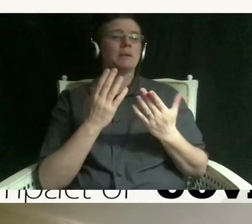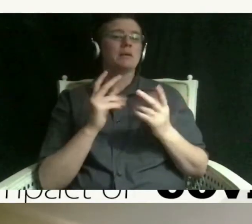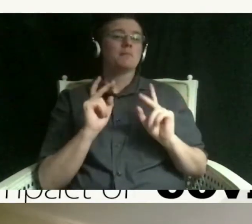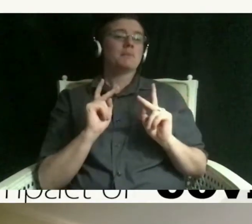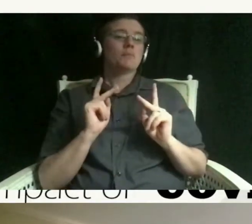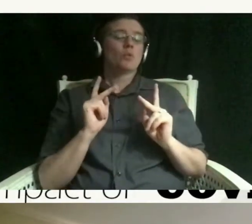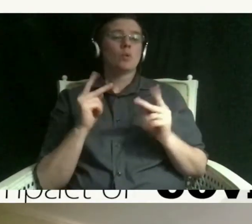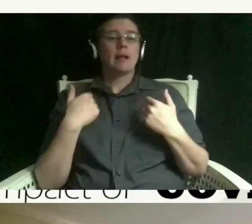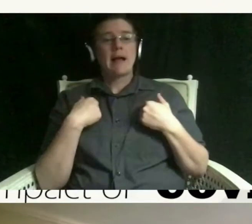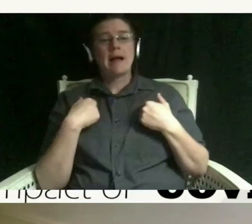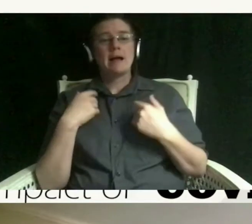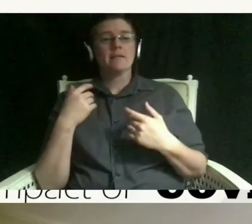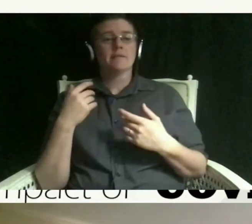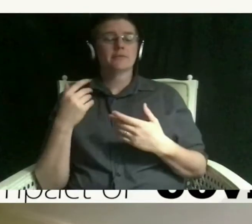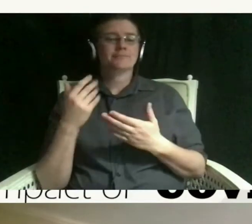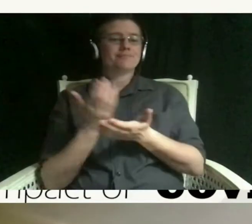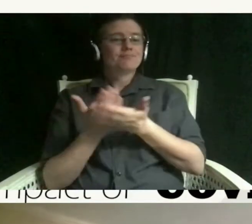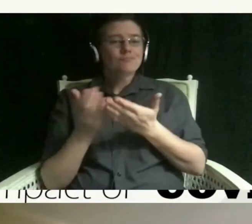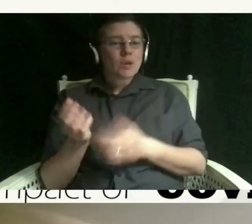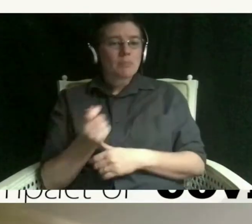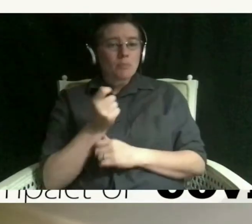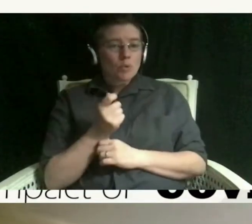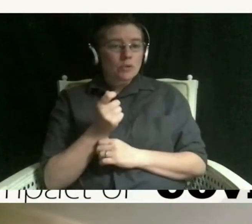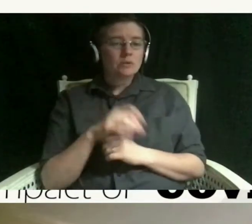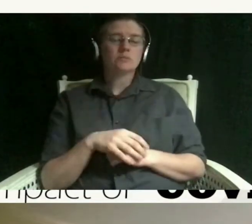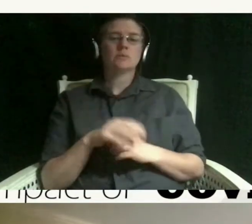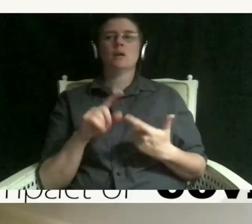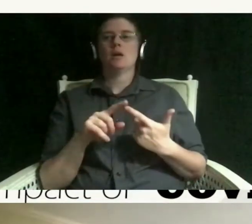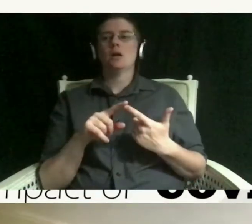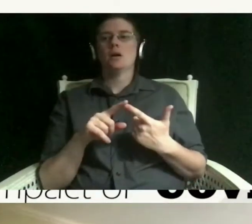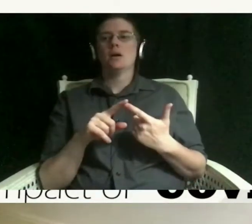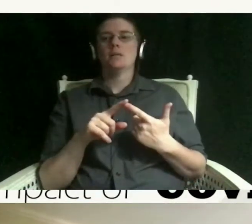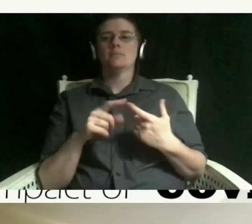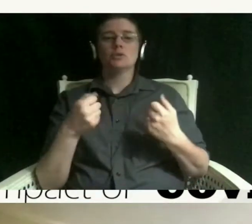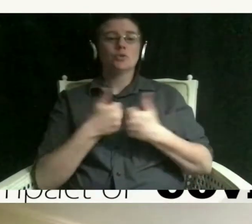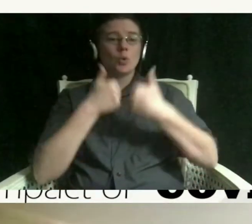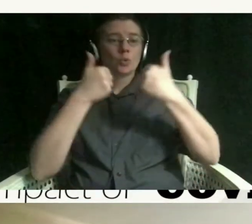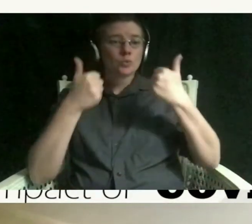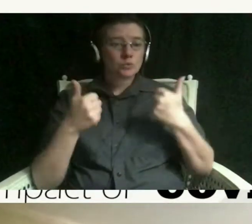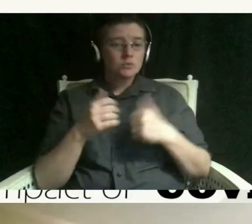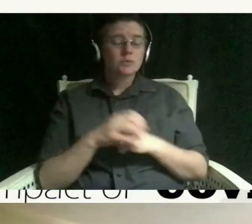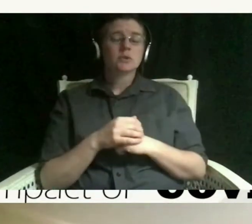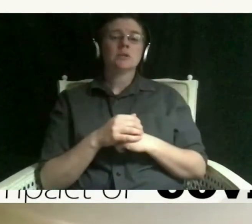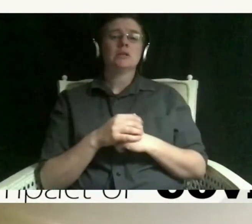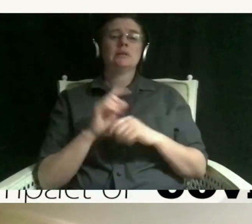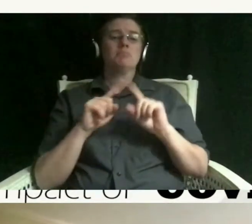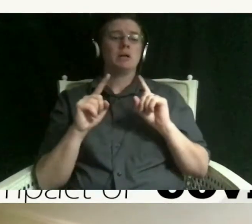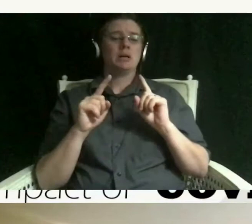sometimes people might have a toast of some sort but some way to connect in this in this virtual